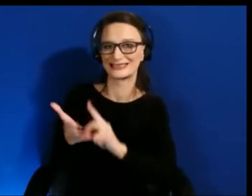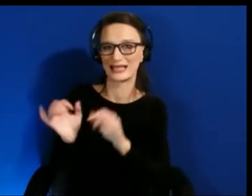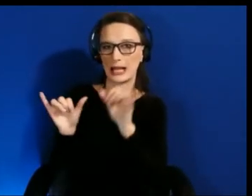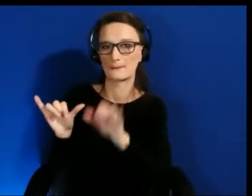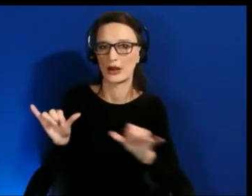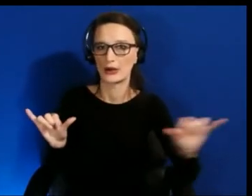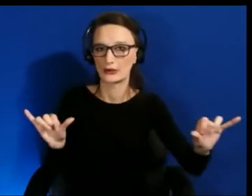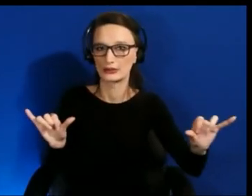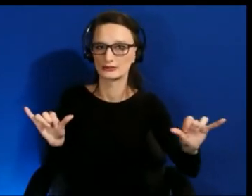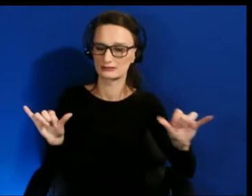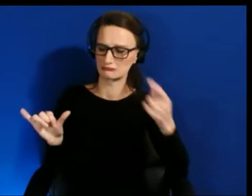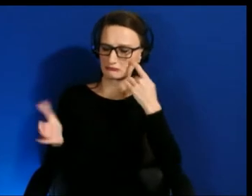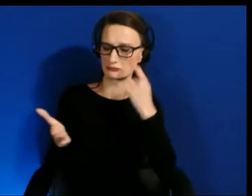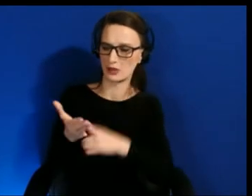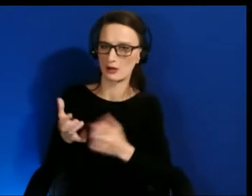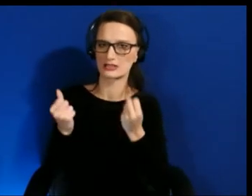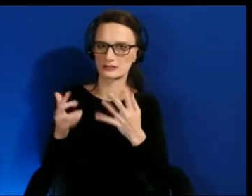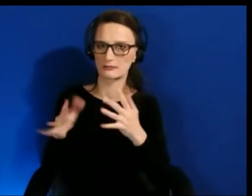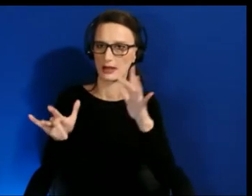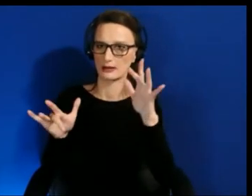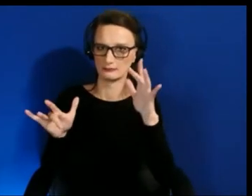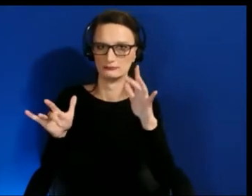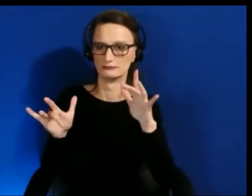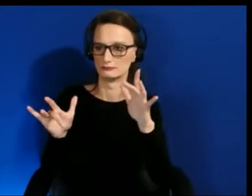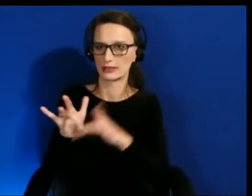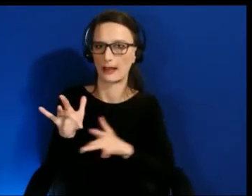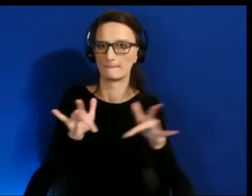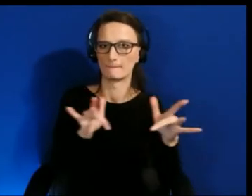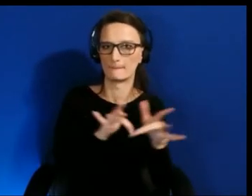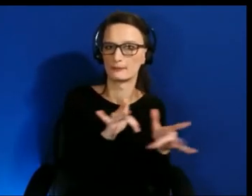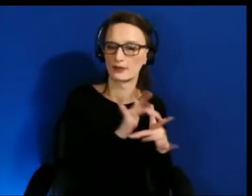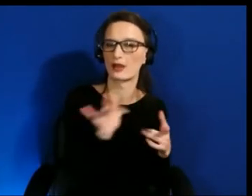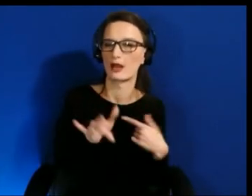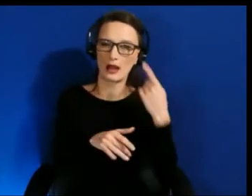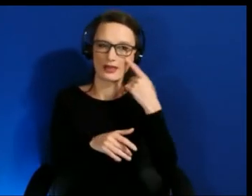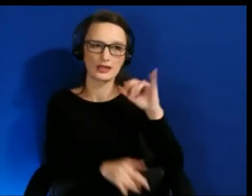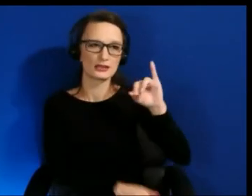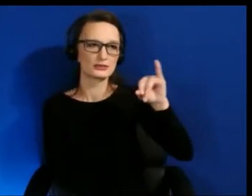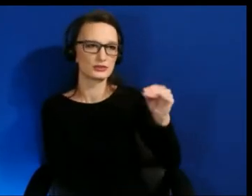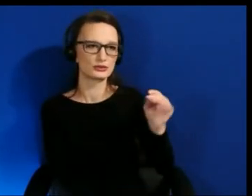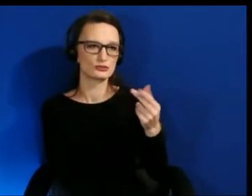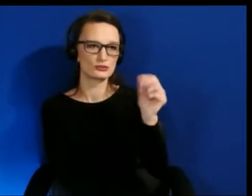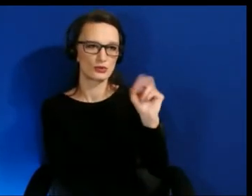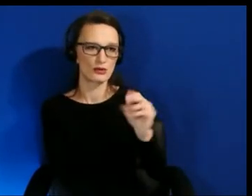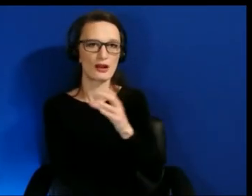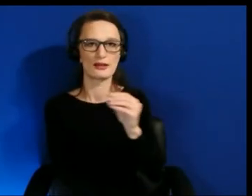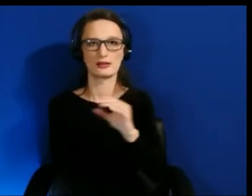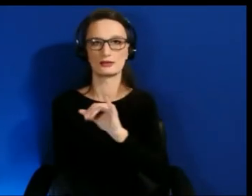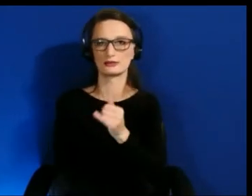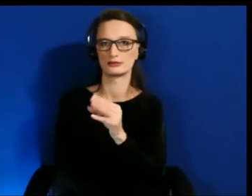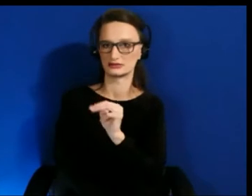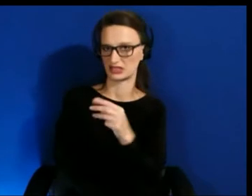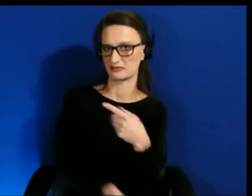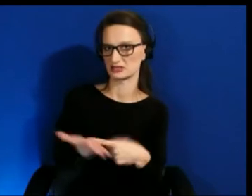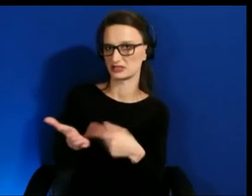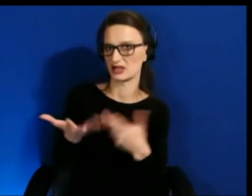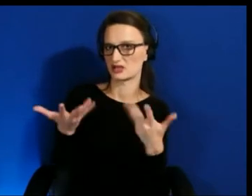I think Johan and James touched on this. Quite a bit in their responses.